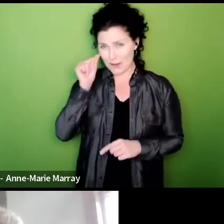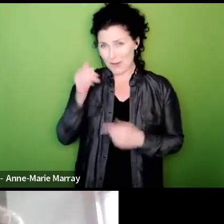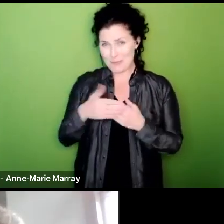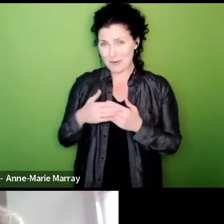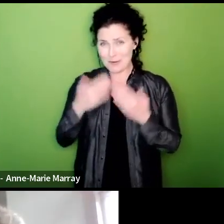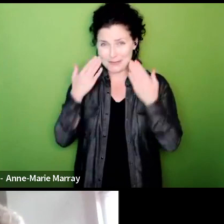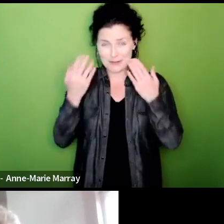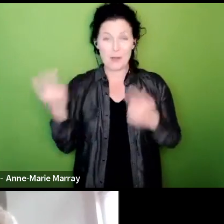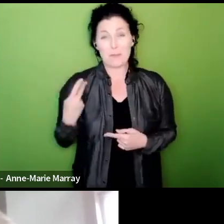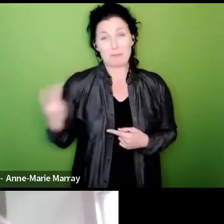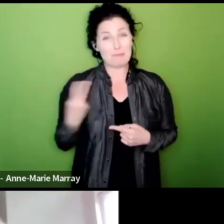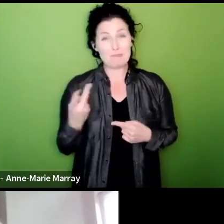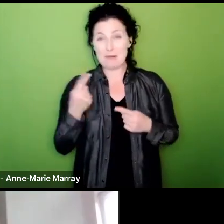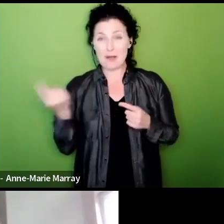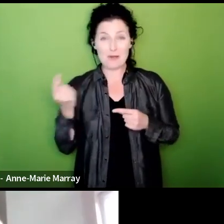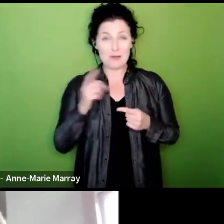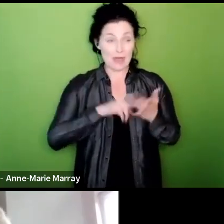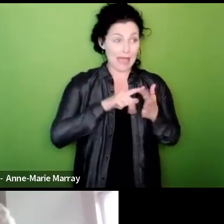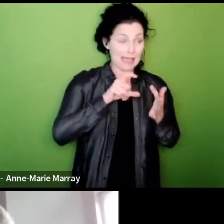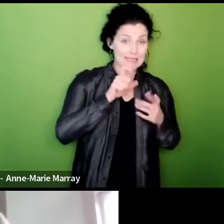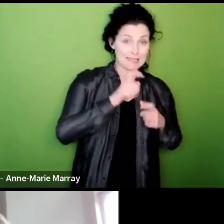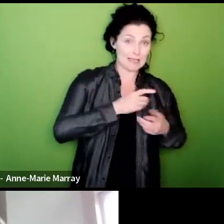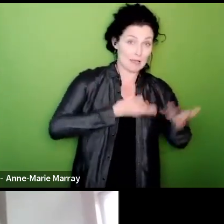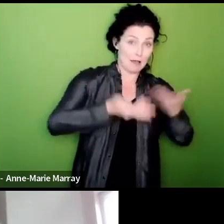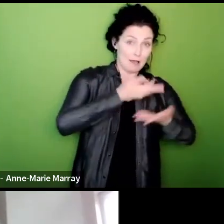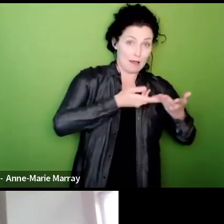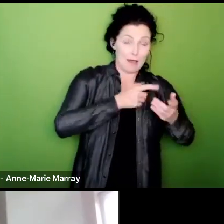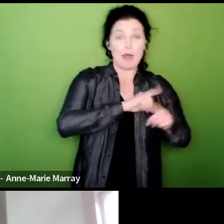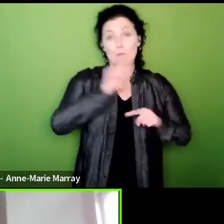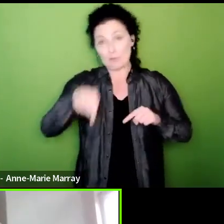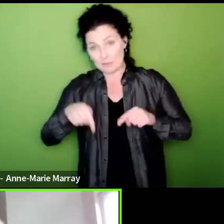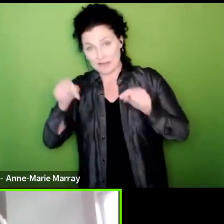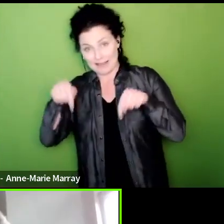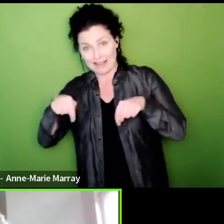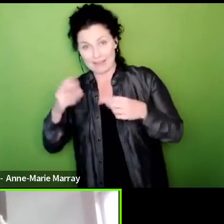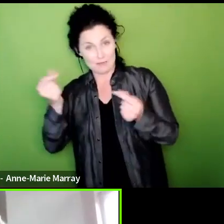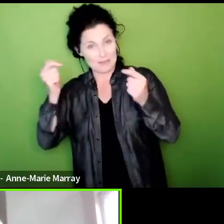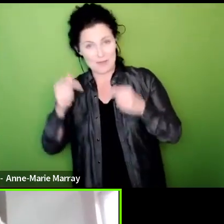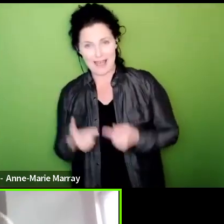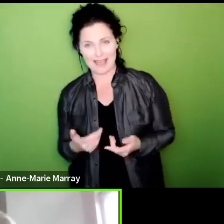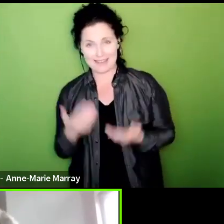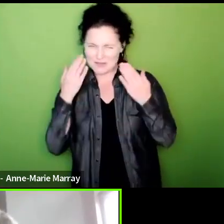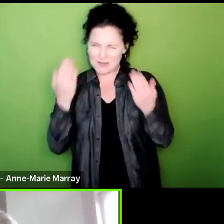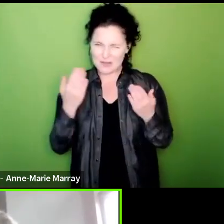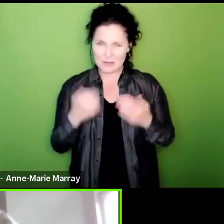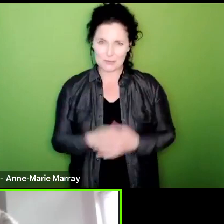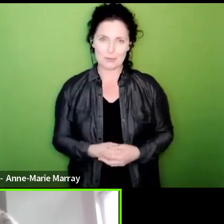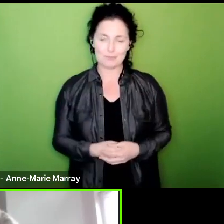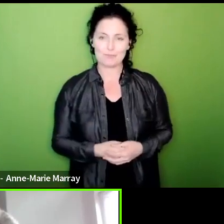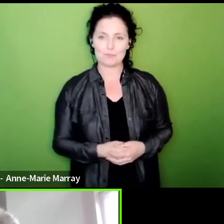straight from the NEC to here so it's not clear how much is out there I mean in the um uh I mean